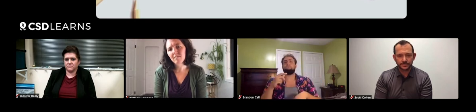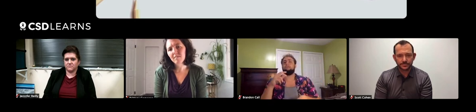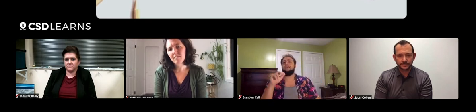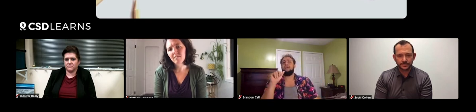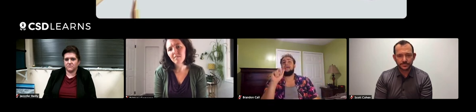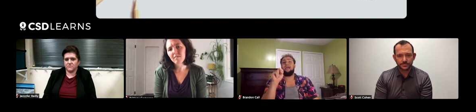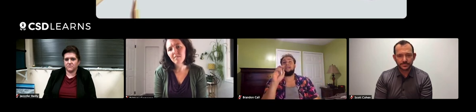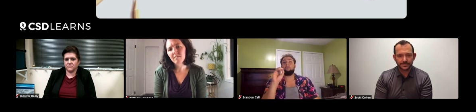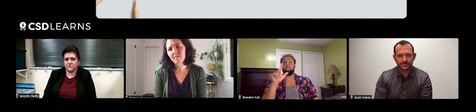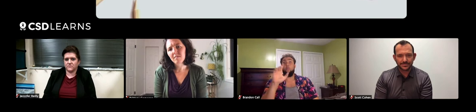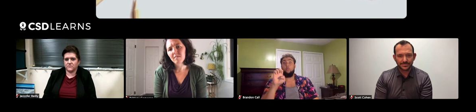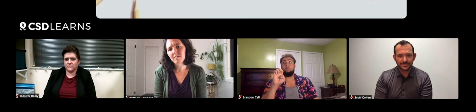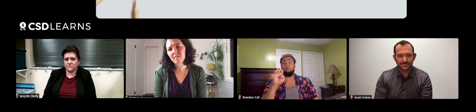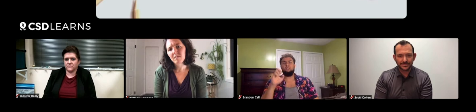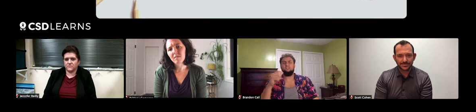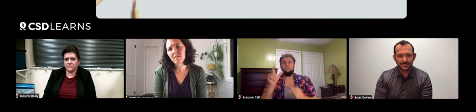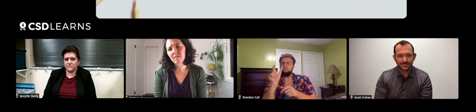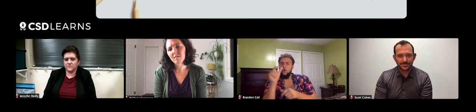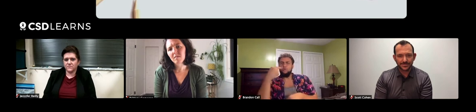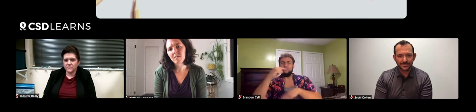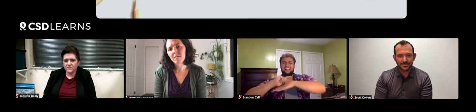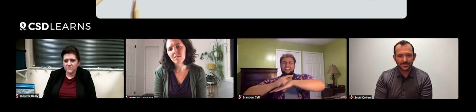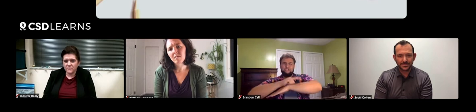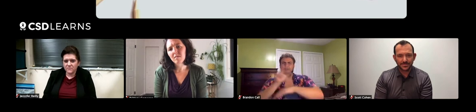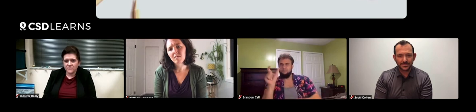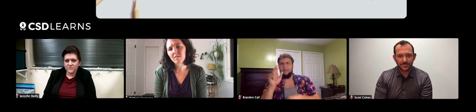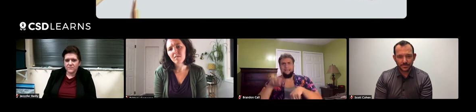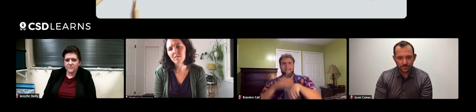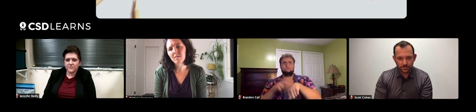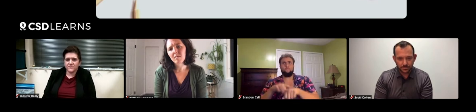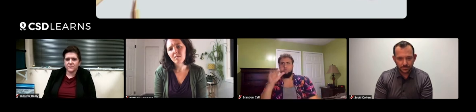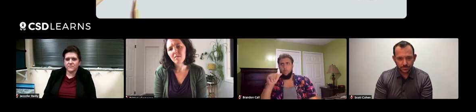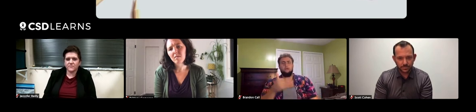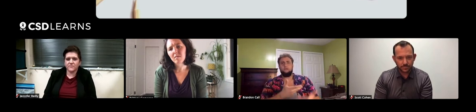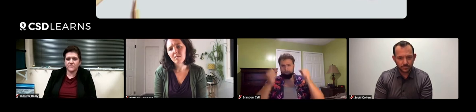and there's a small green lizard called an anole that lives in Florida.